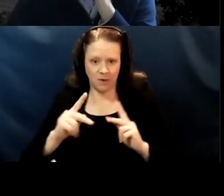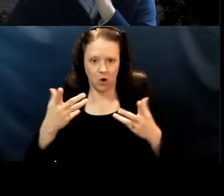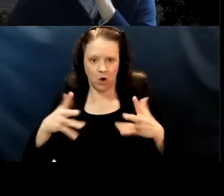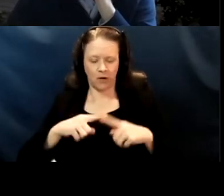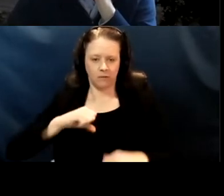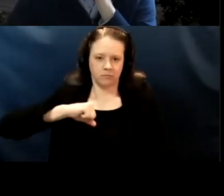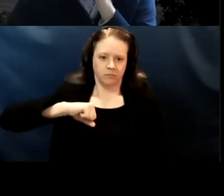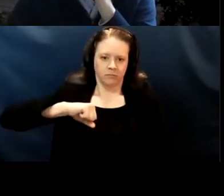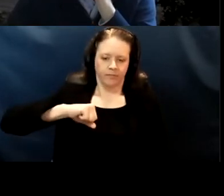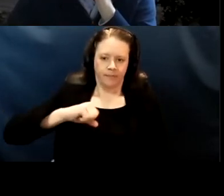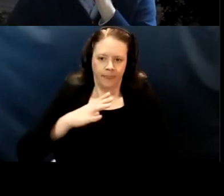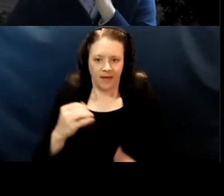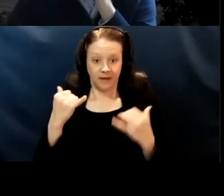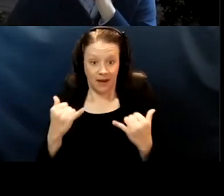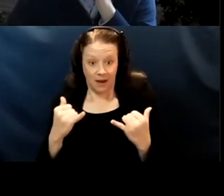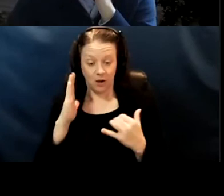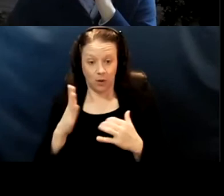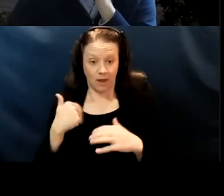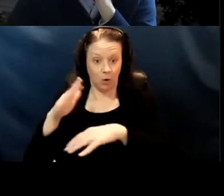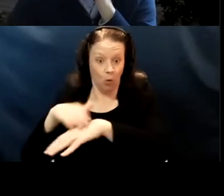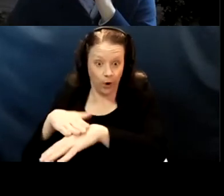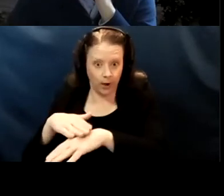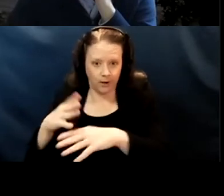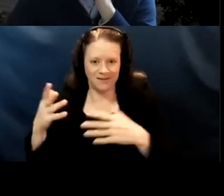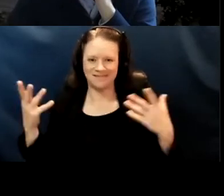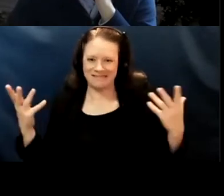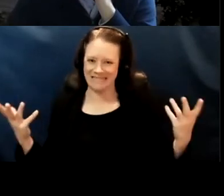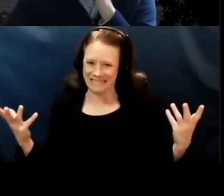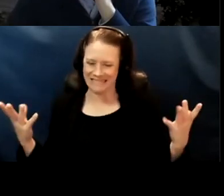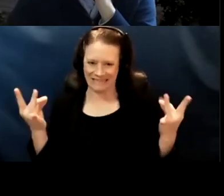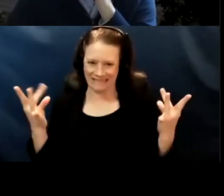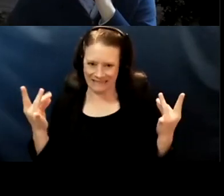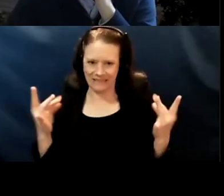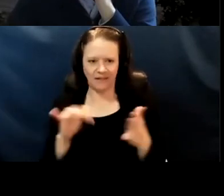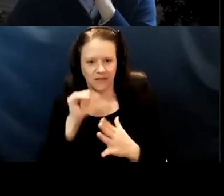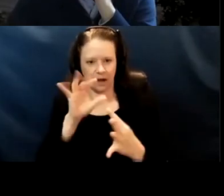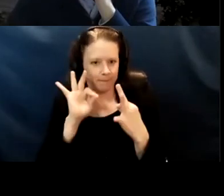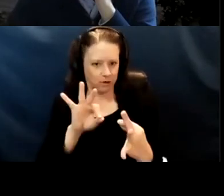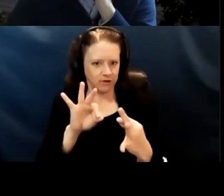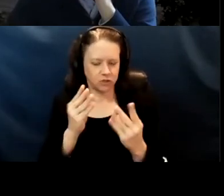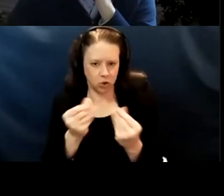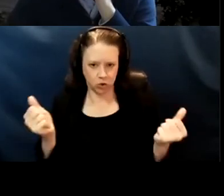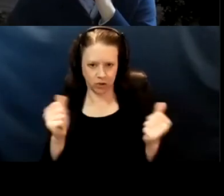and now it's gonna come with a warning, you know, I just it's not gonna be a perfect solution. But I think that the gaming concerns